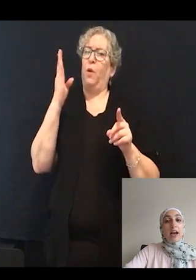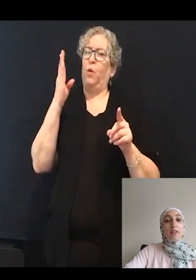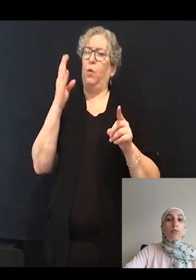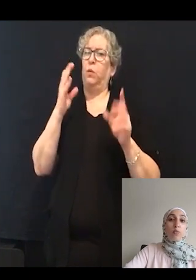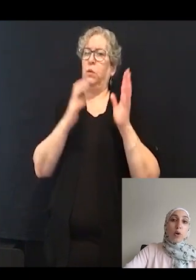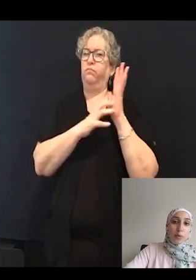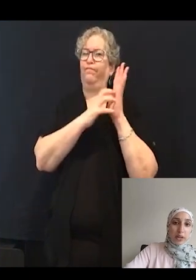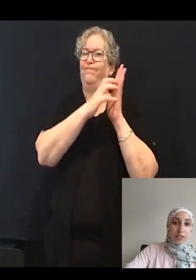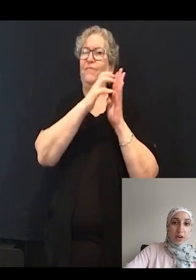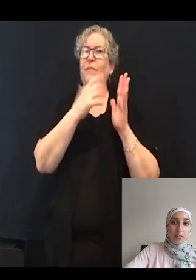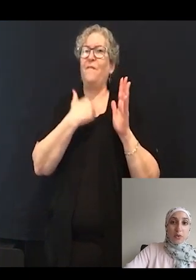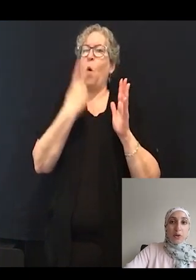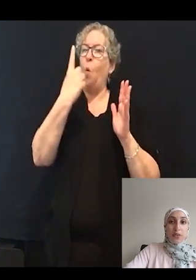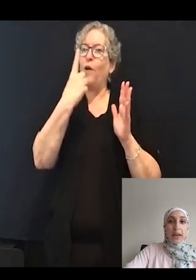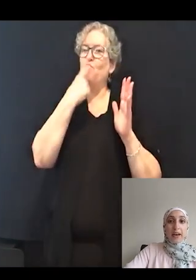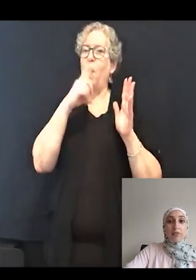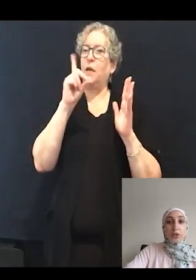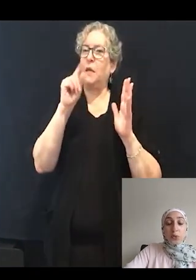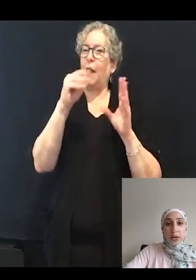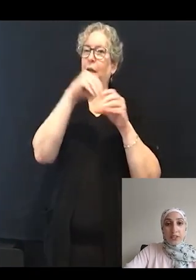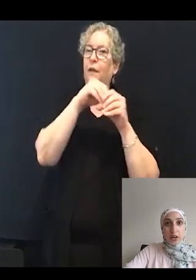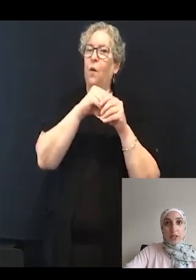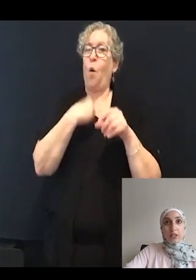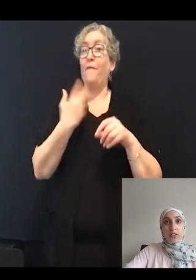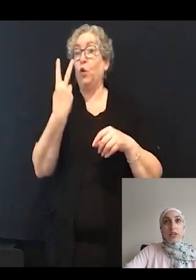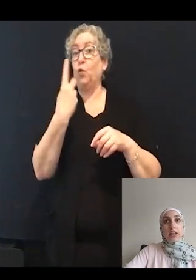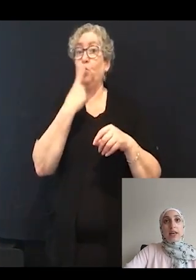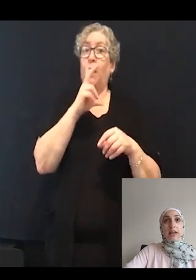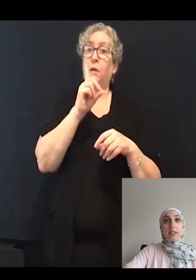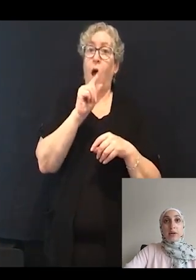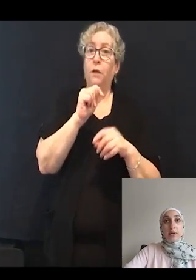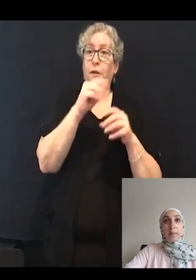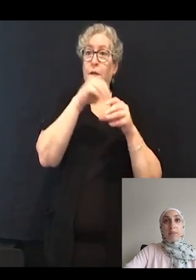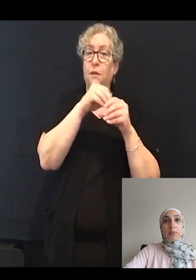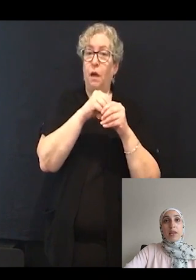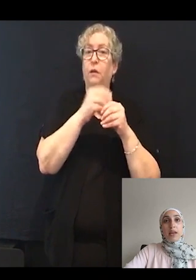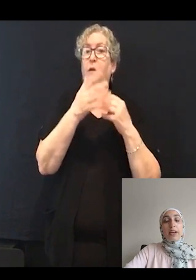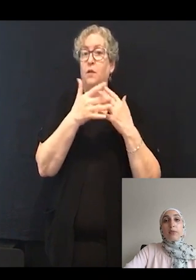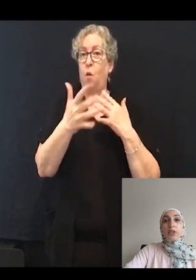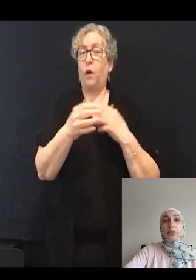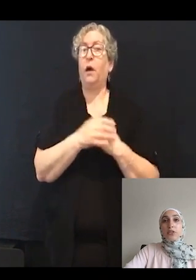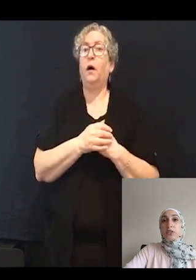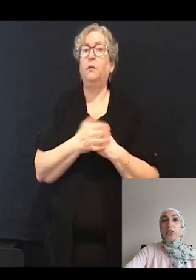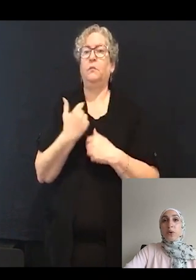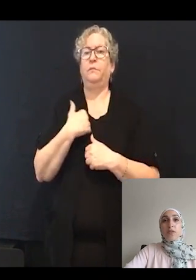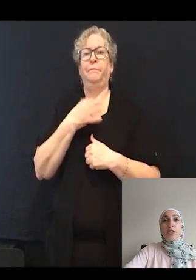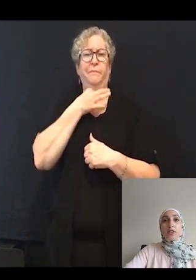have one red dot or they have two red dots, et cetera. And I was curious to know if there